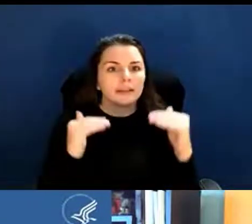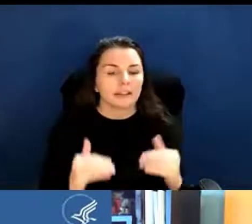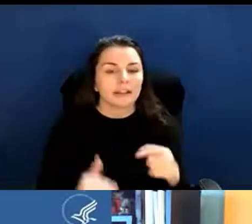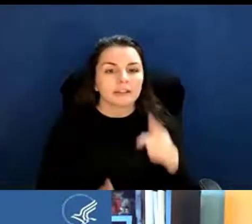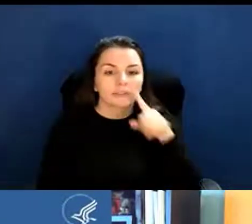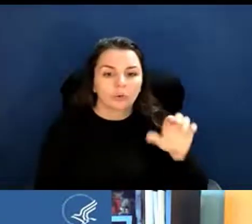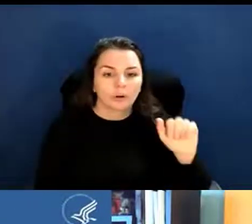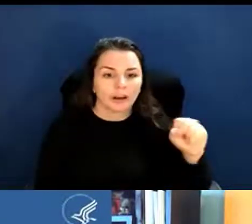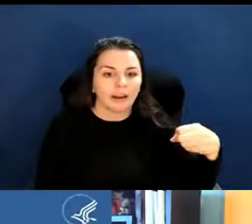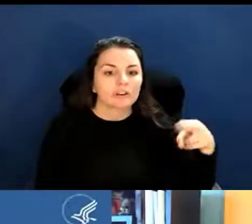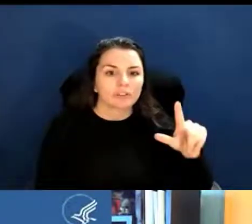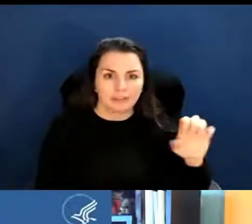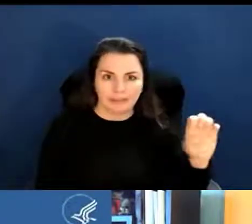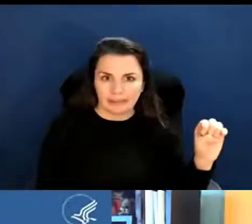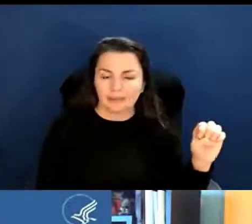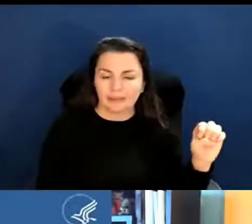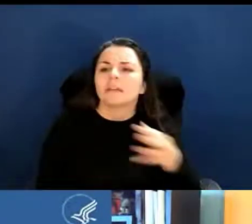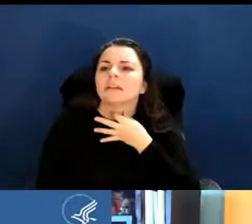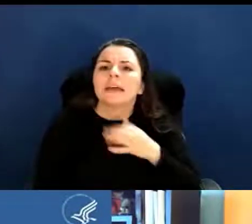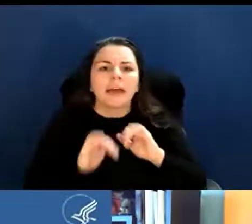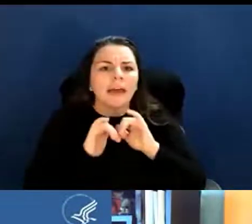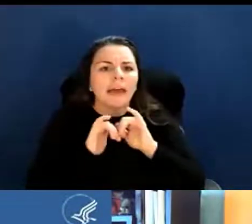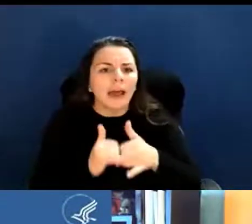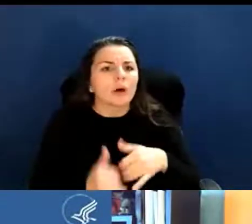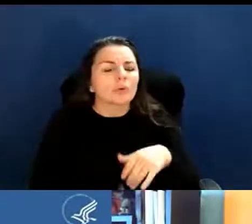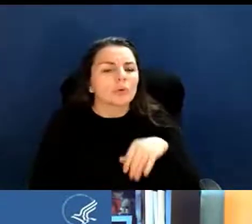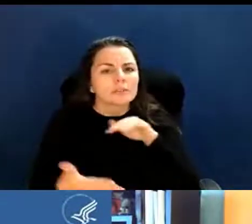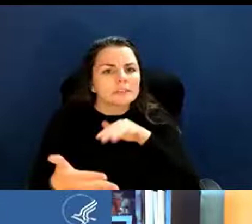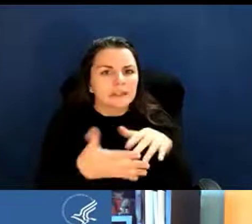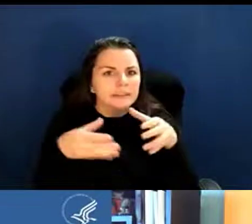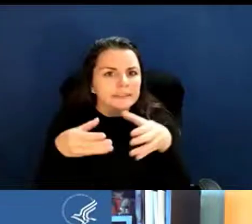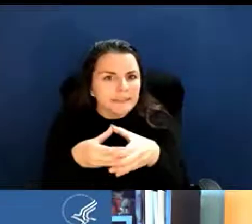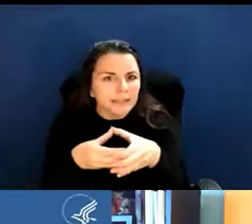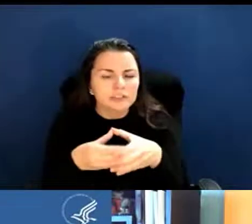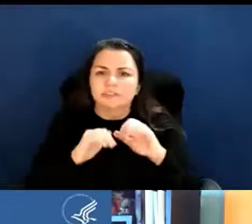How are study sections assigned by NIH? Ashlee Lane: That's a great question.